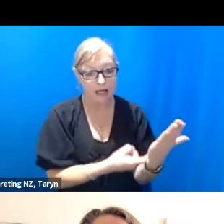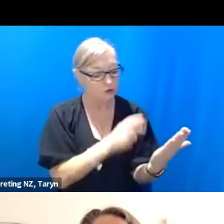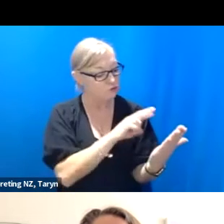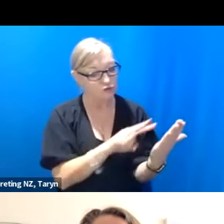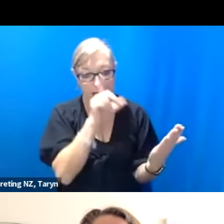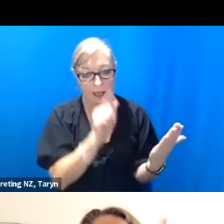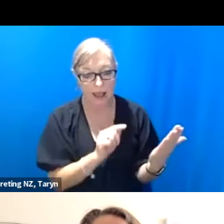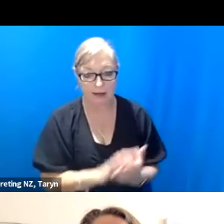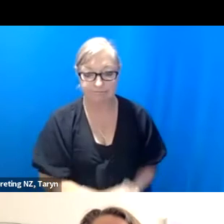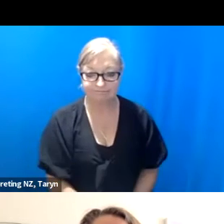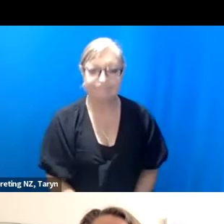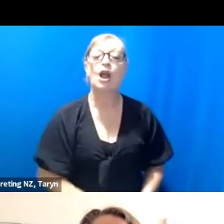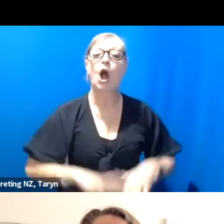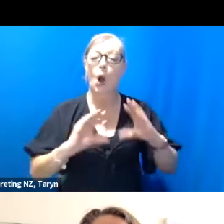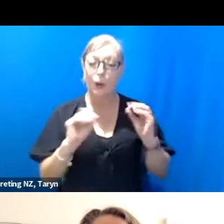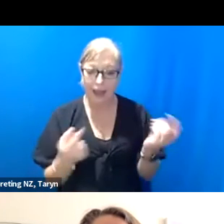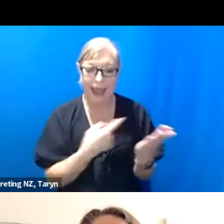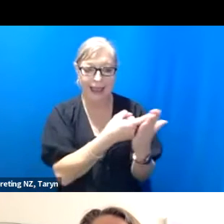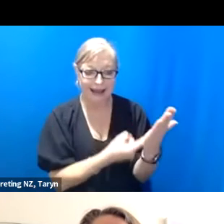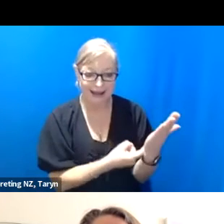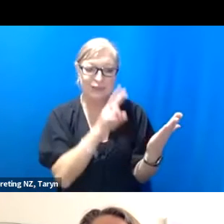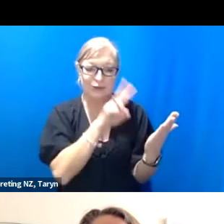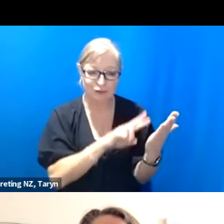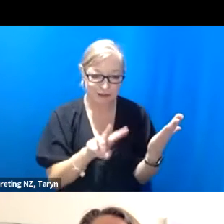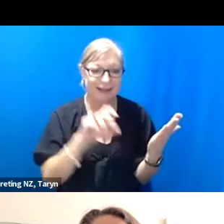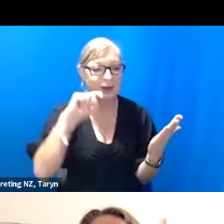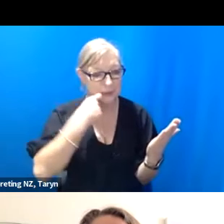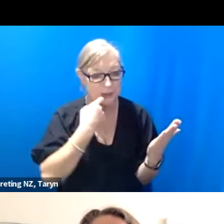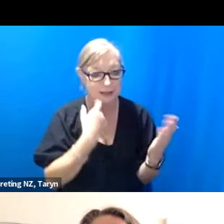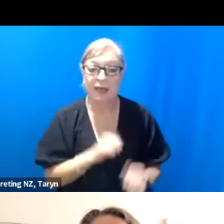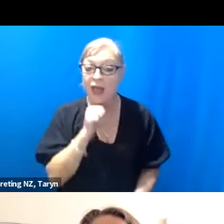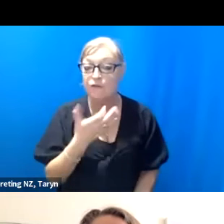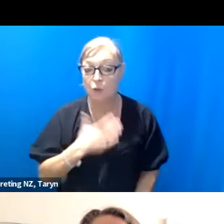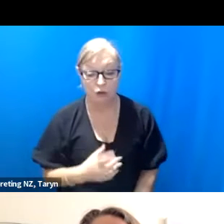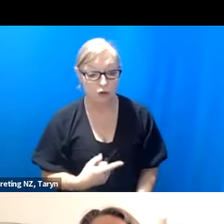I will start from my list and if anyone wants to ask a question pop up your hand or pop it in the chat.